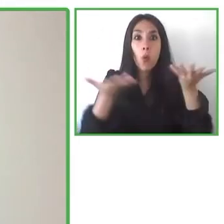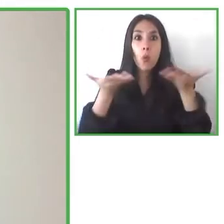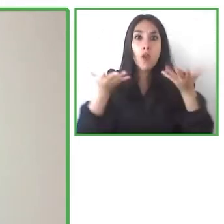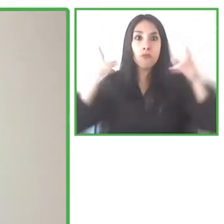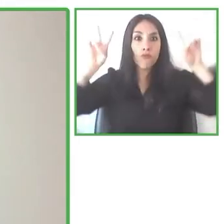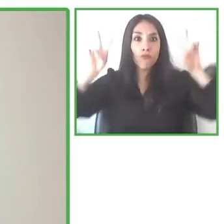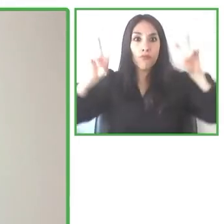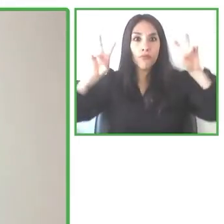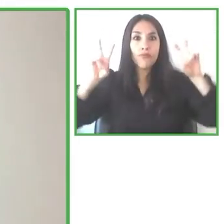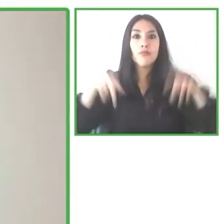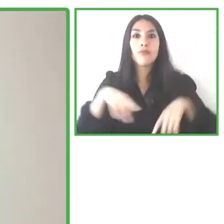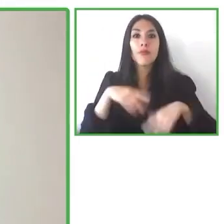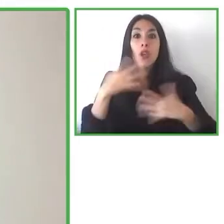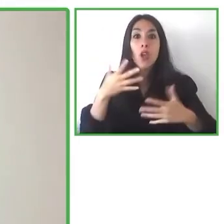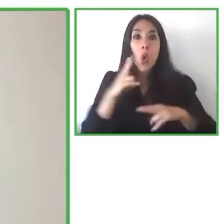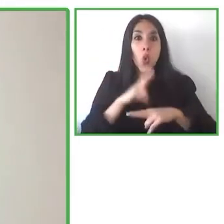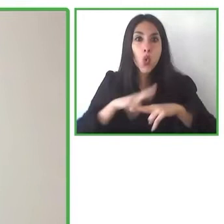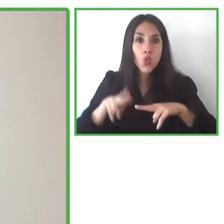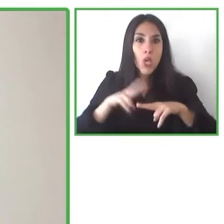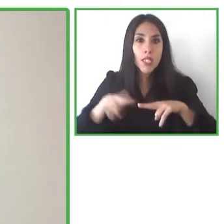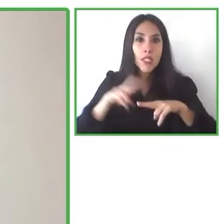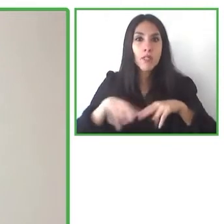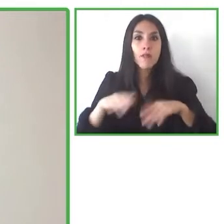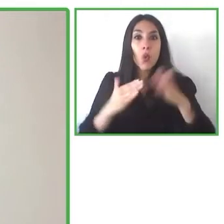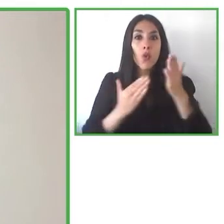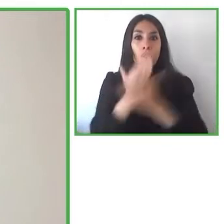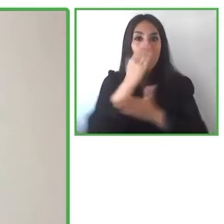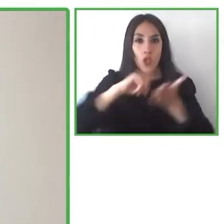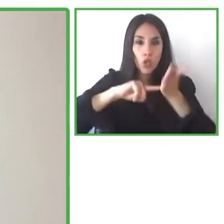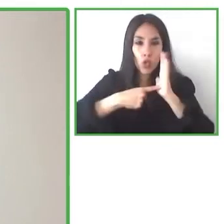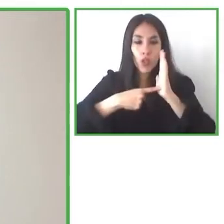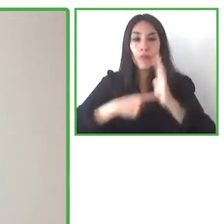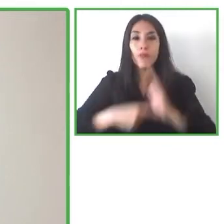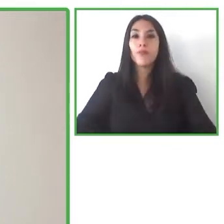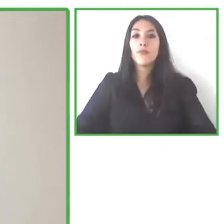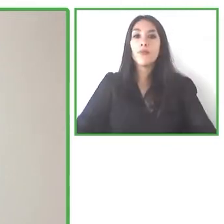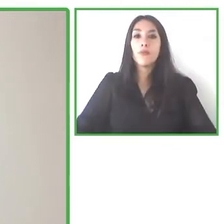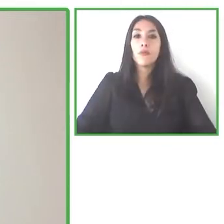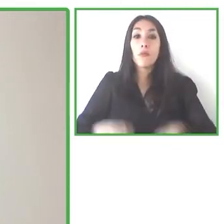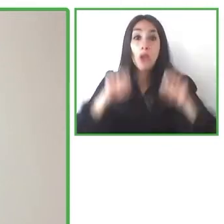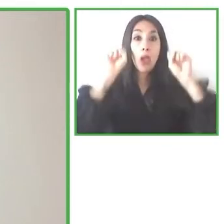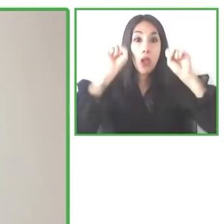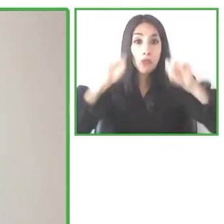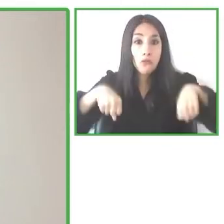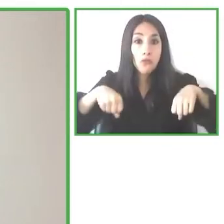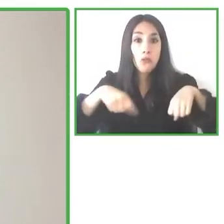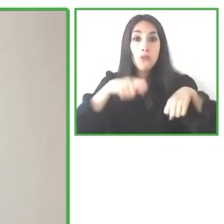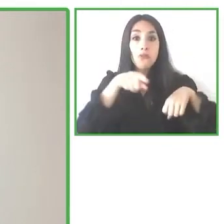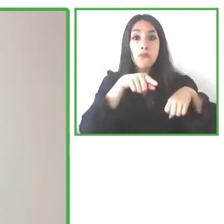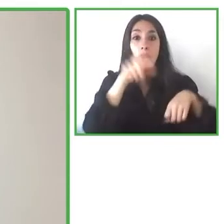to how new leading-edge technologies can really facilitate the lives of people with disabilities,